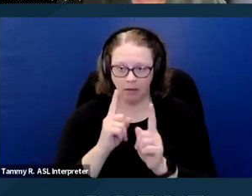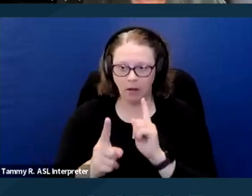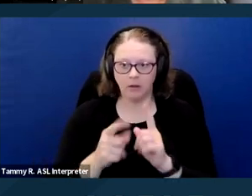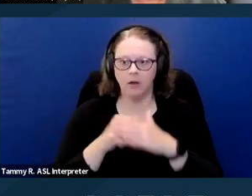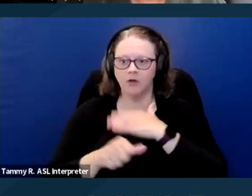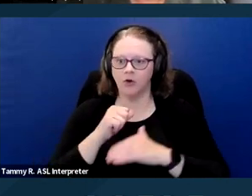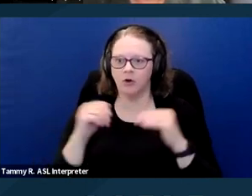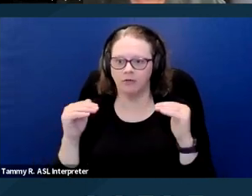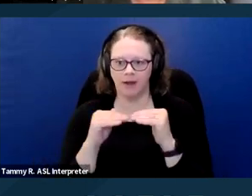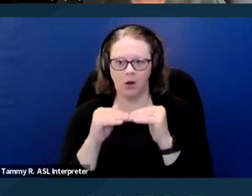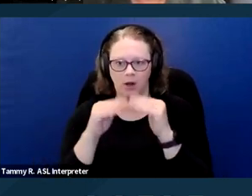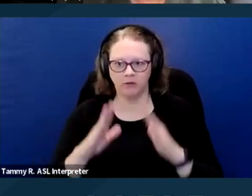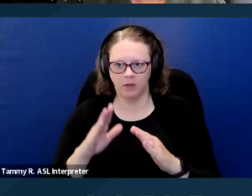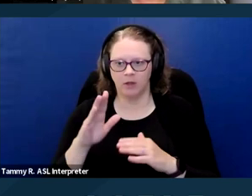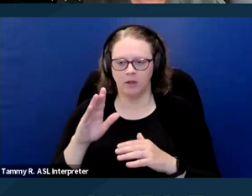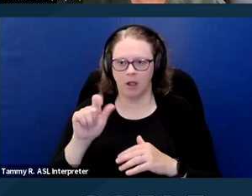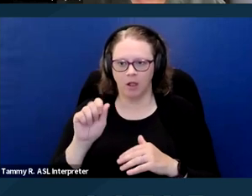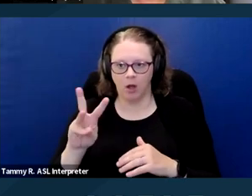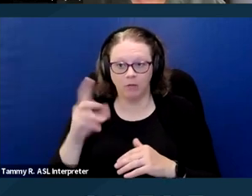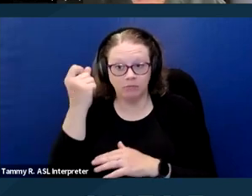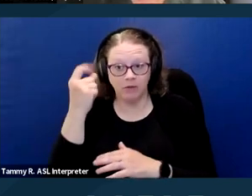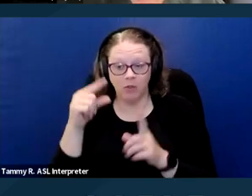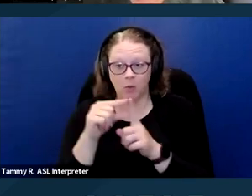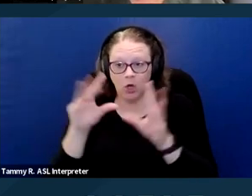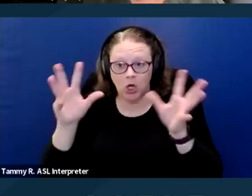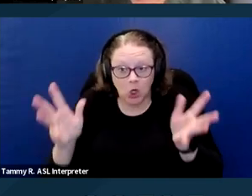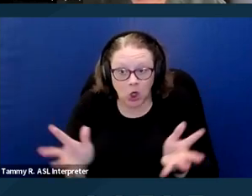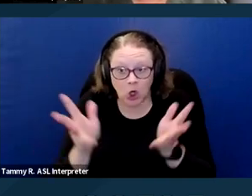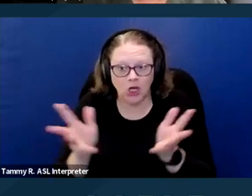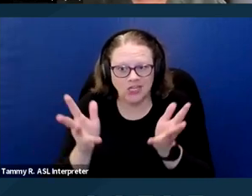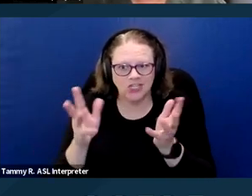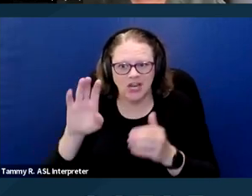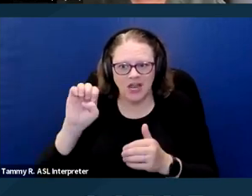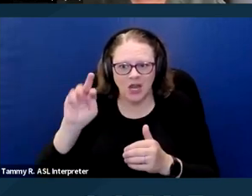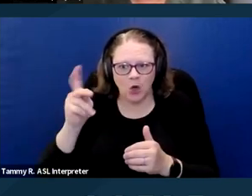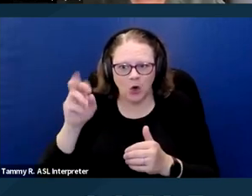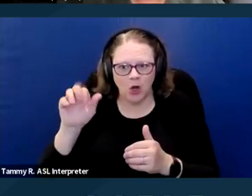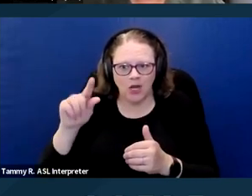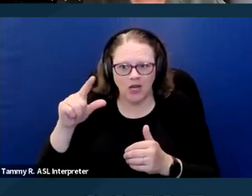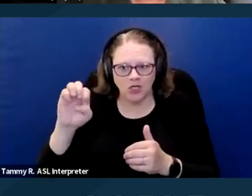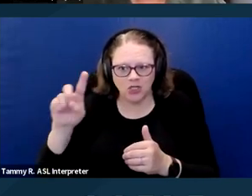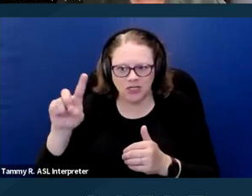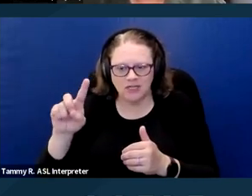Encouraged is the key word here. The Federal Fair Housing Act does not contain a requirement